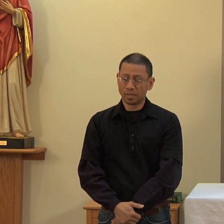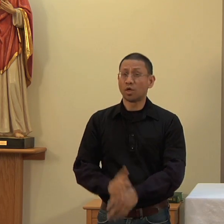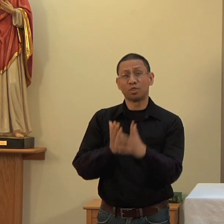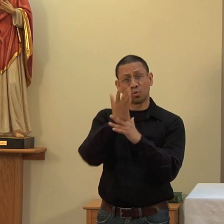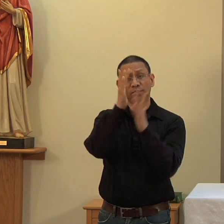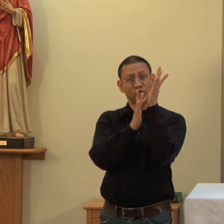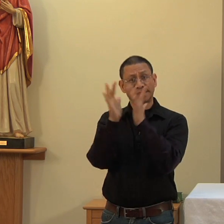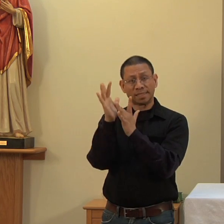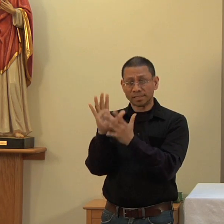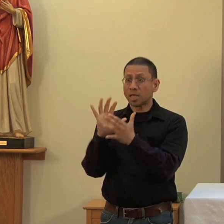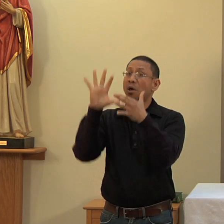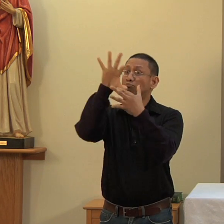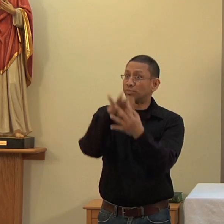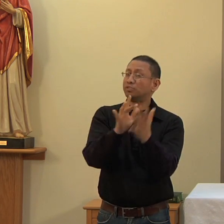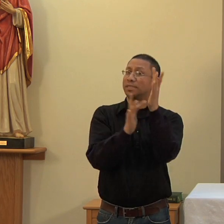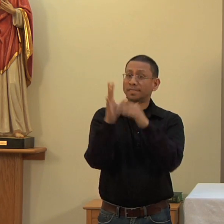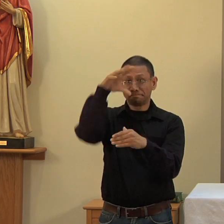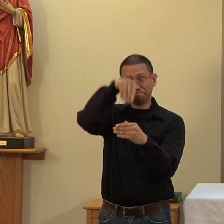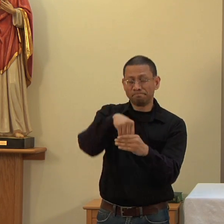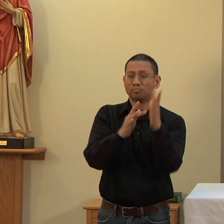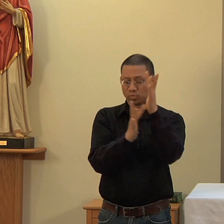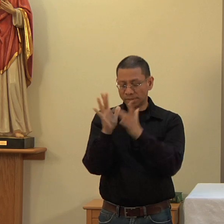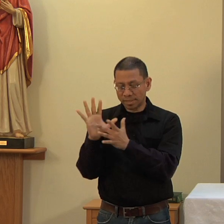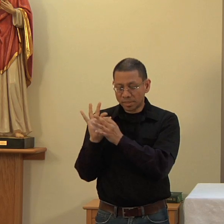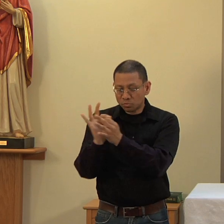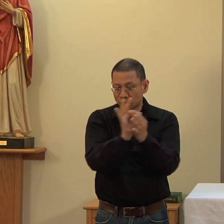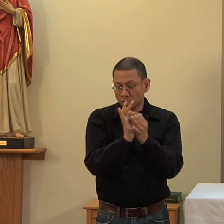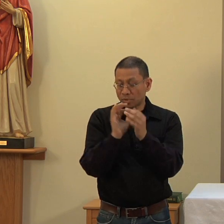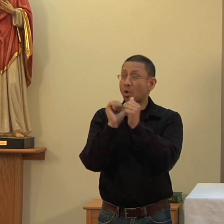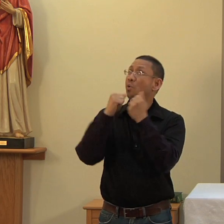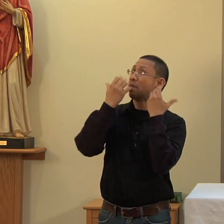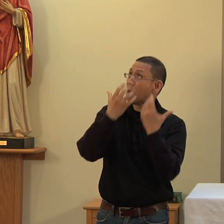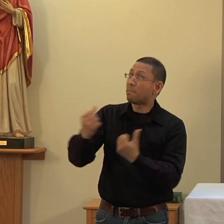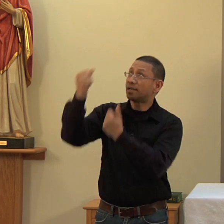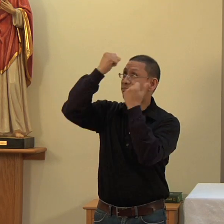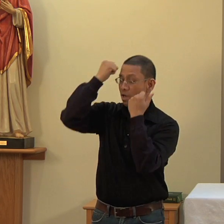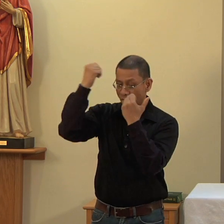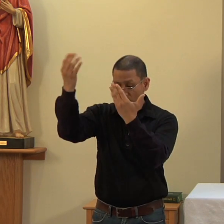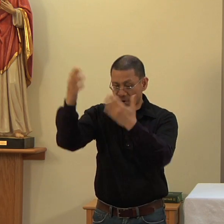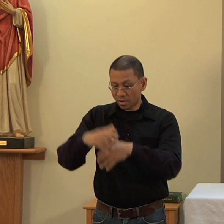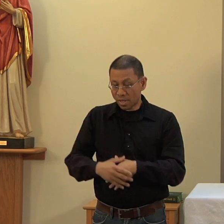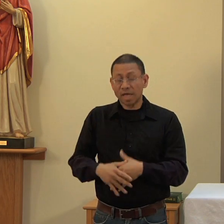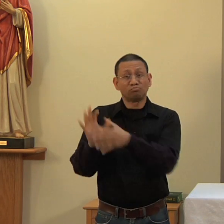Through him, and with him, and in him, to you O God, almighty Father, in the unity of